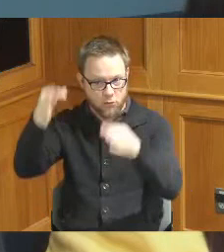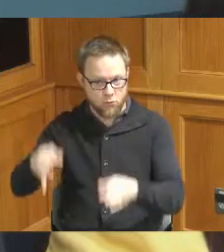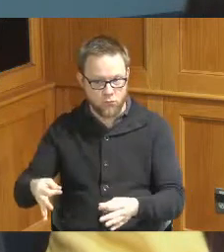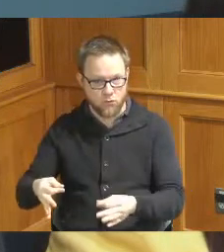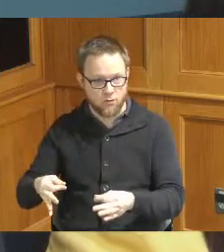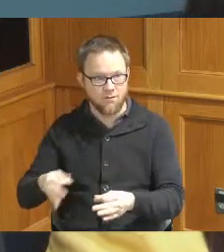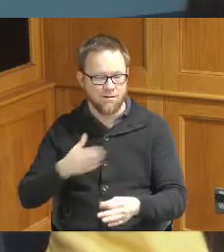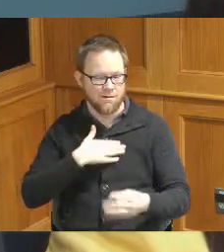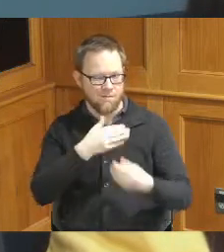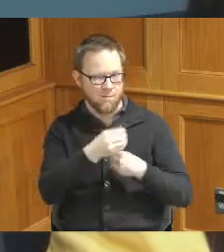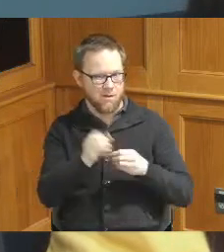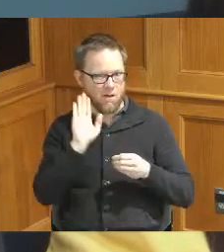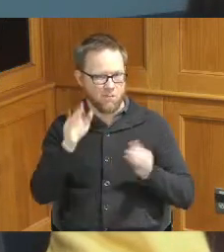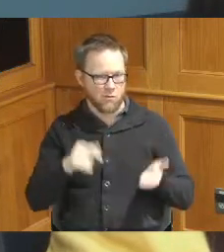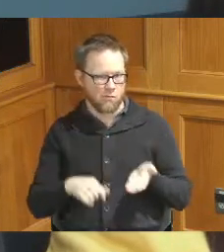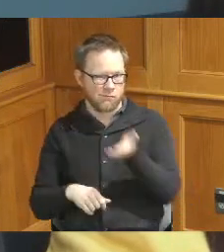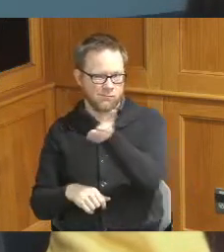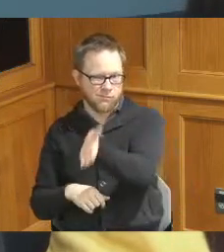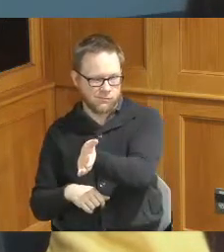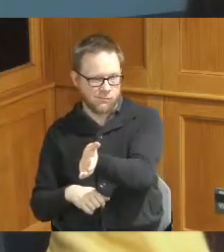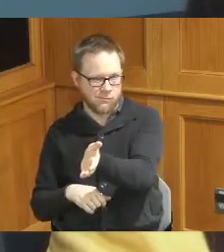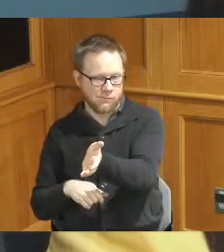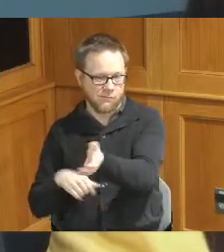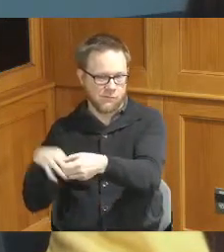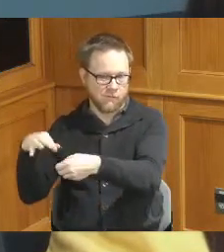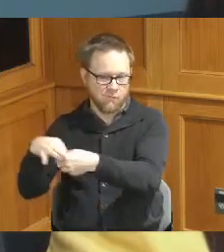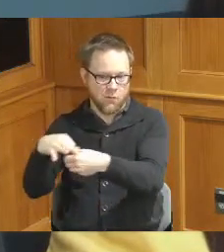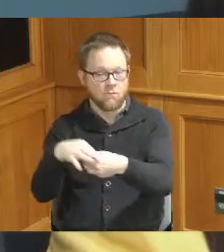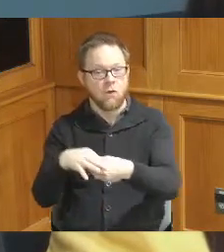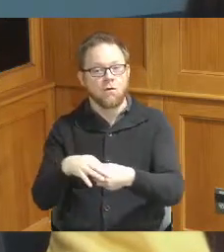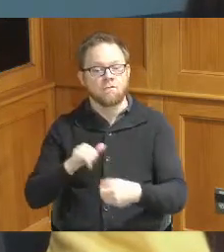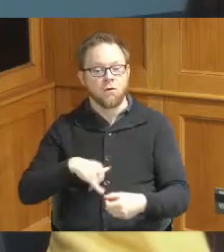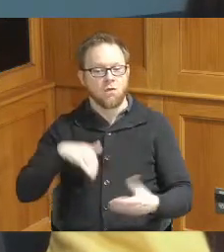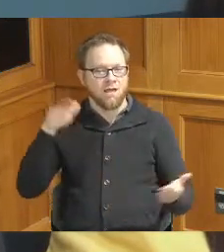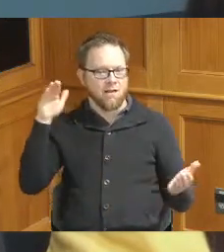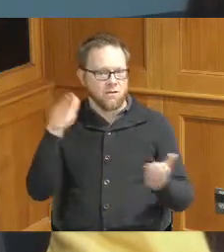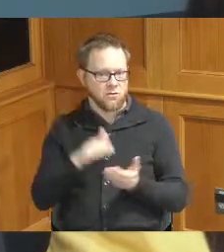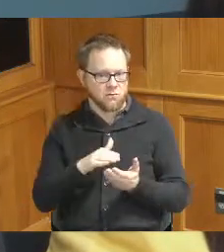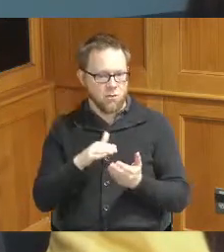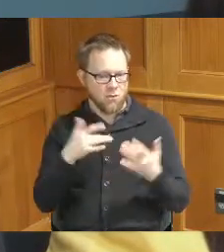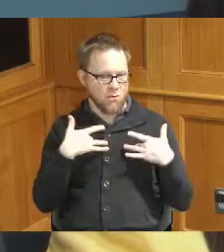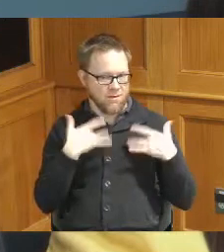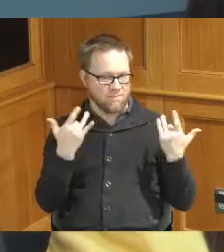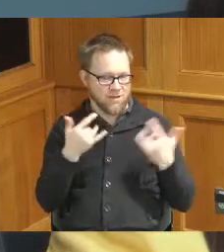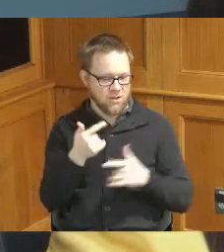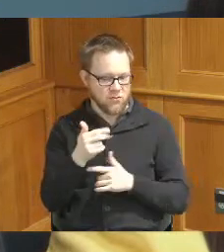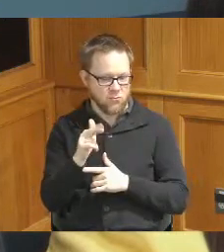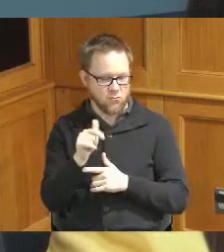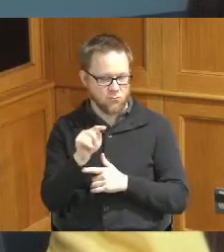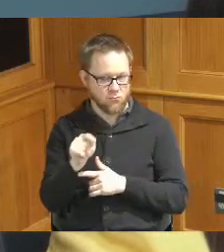office will be put putting forward for the small events Grant which the Board agreed for 250,000